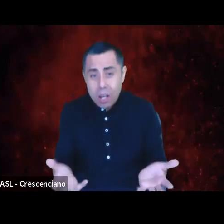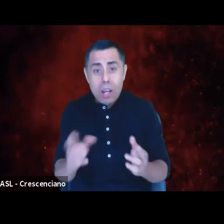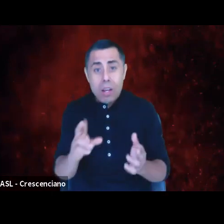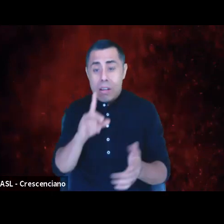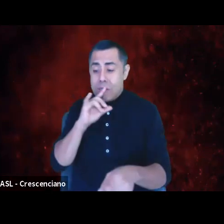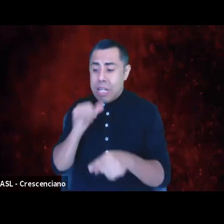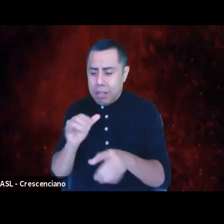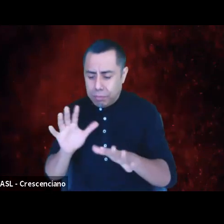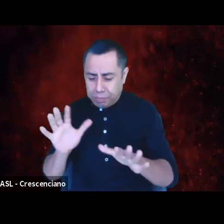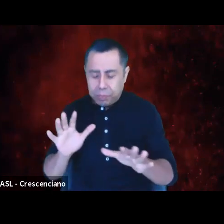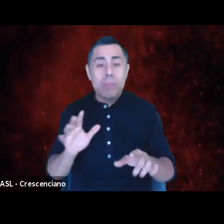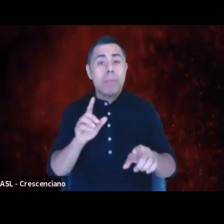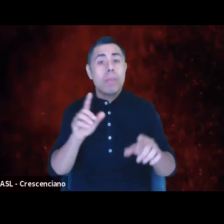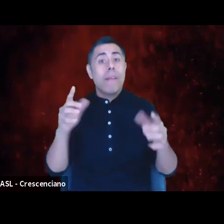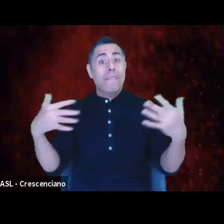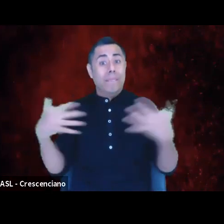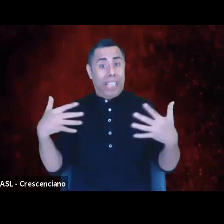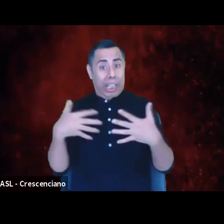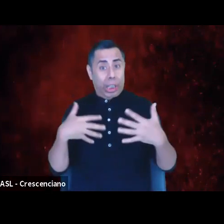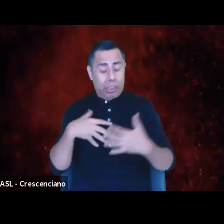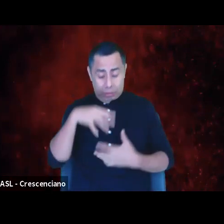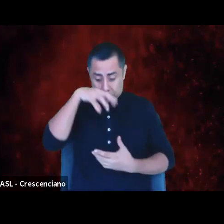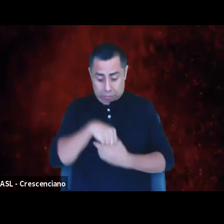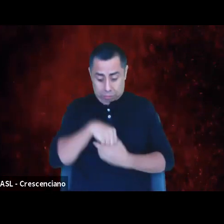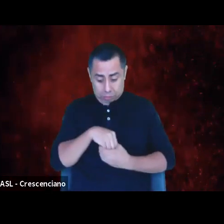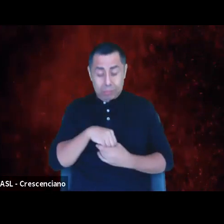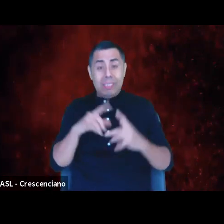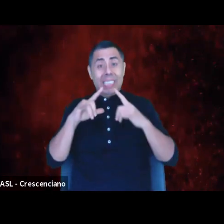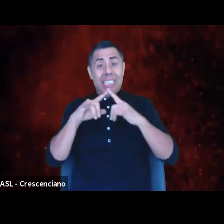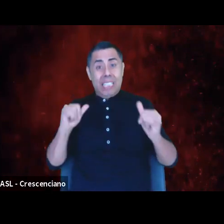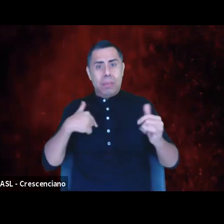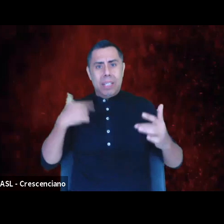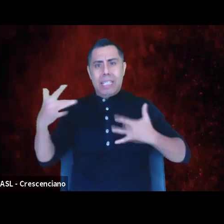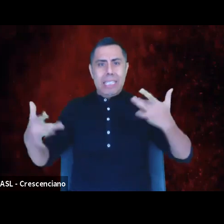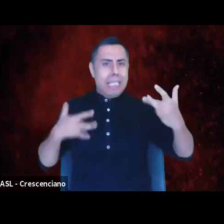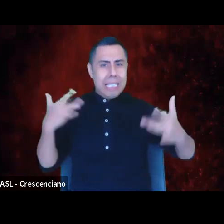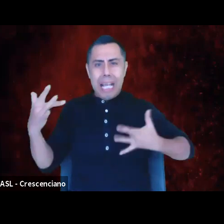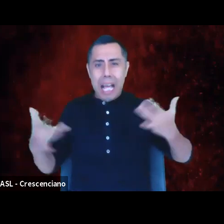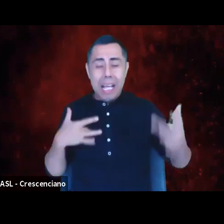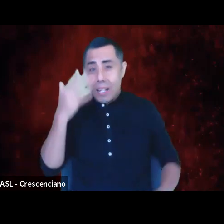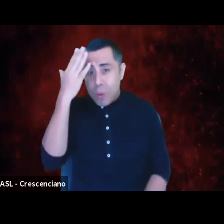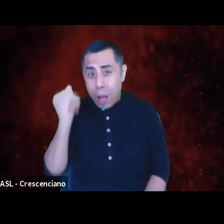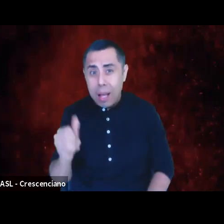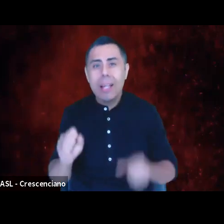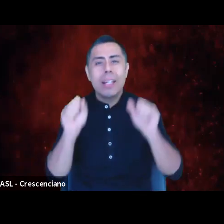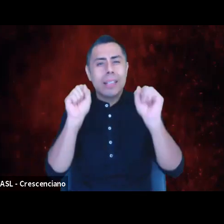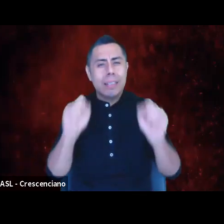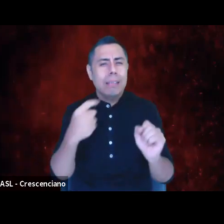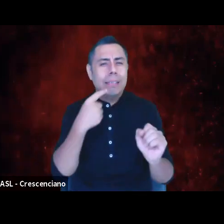and fear, but I'm also excited because it could be said every tornado has an eye.